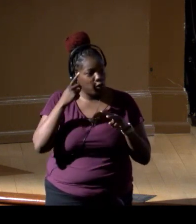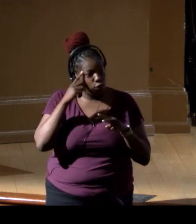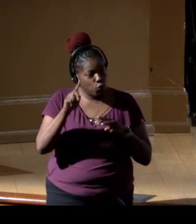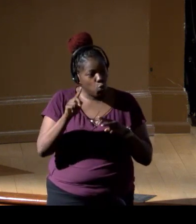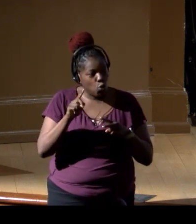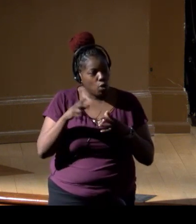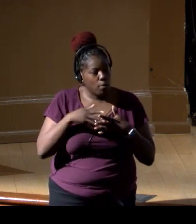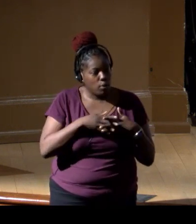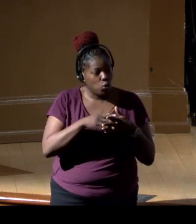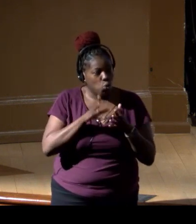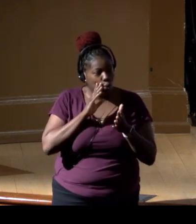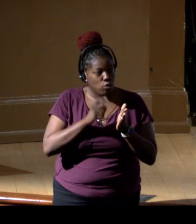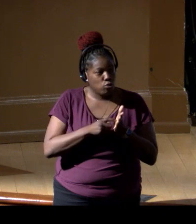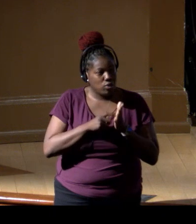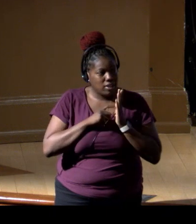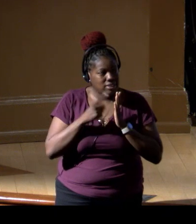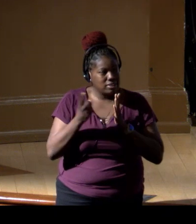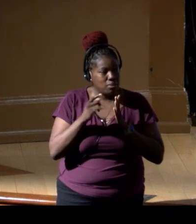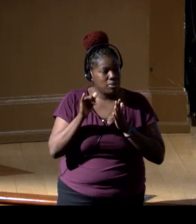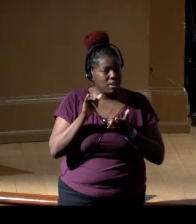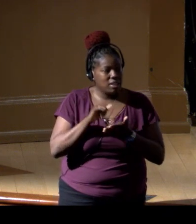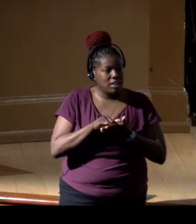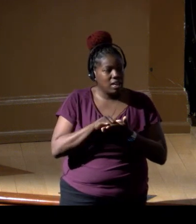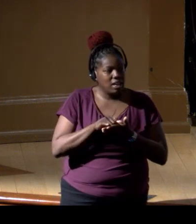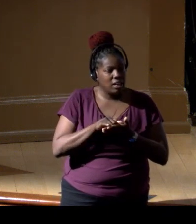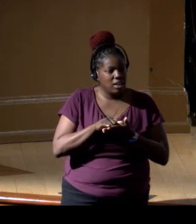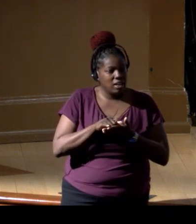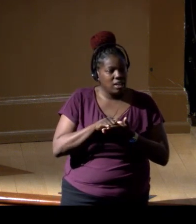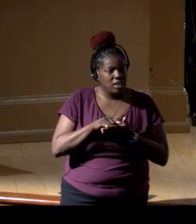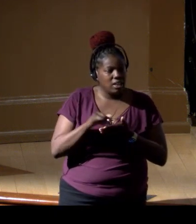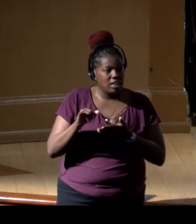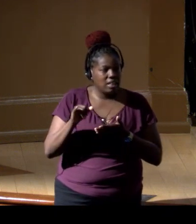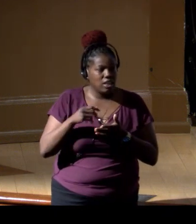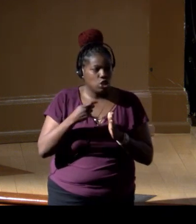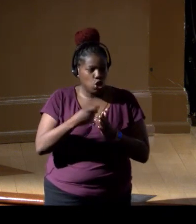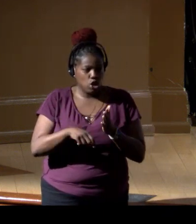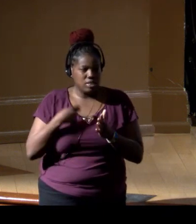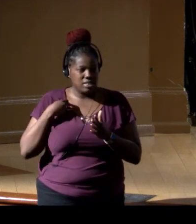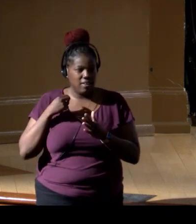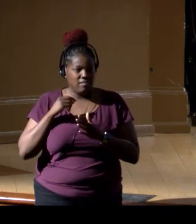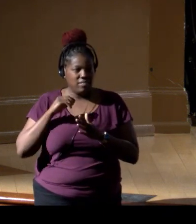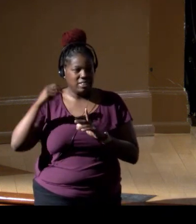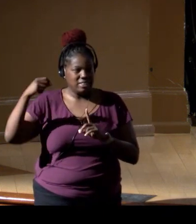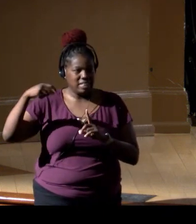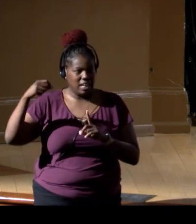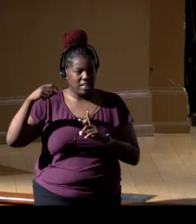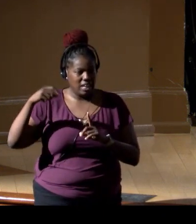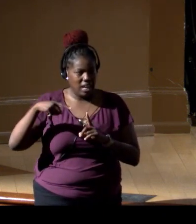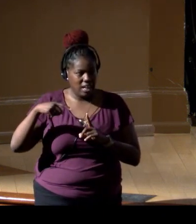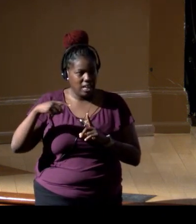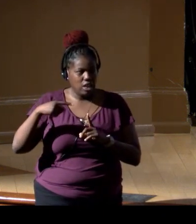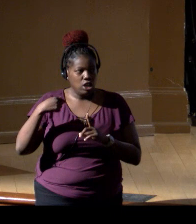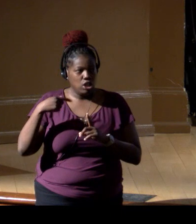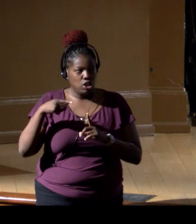it will require something like a (mumbles), the cost of a satellite, which Woody Turner reminded me was nine,